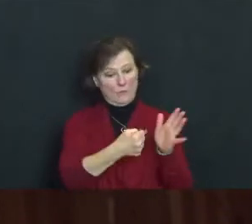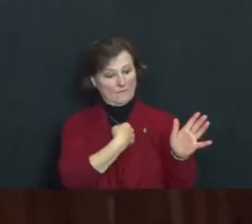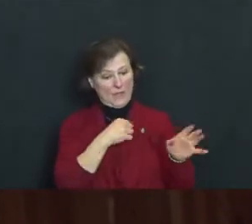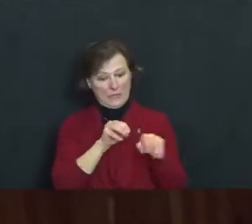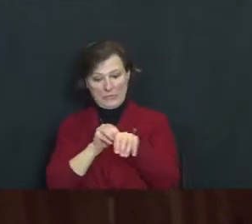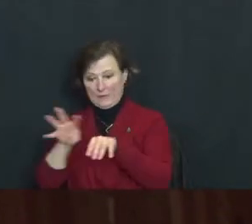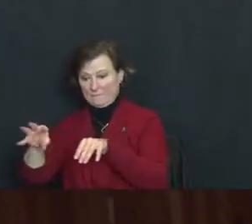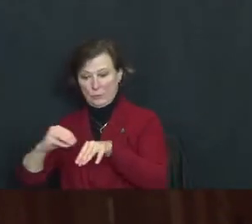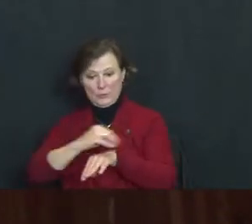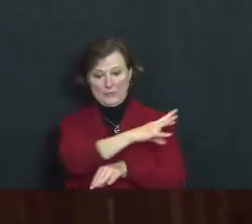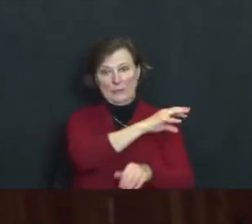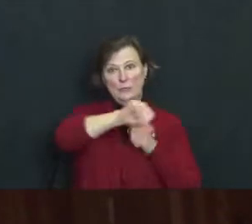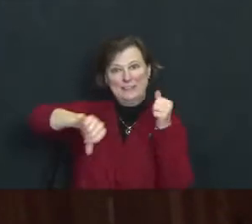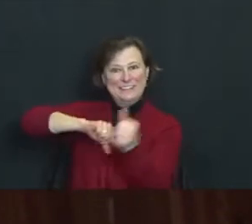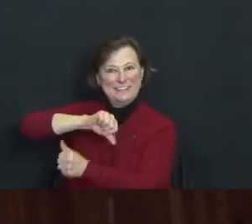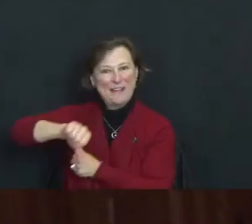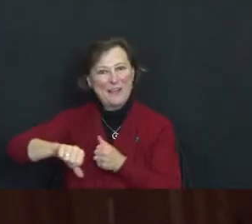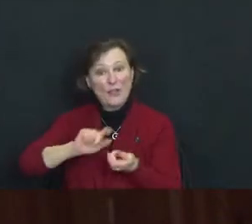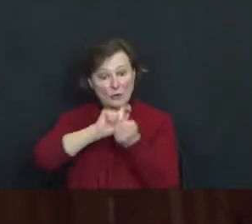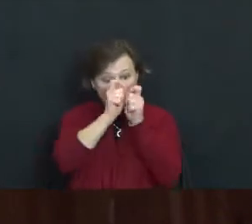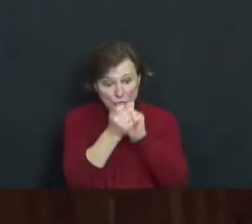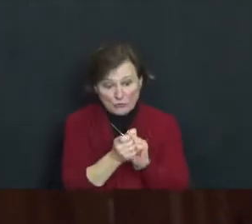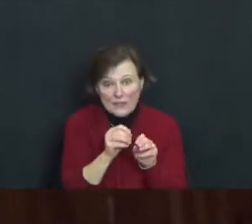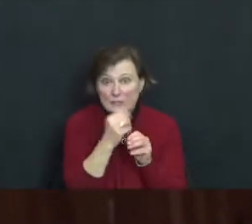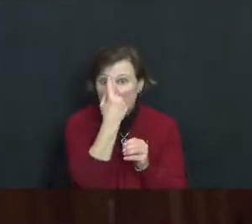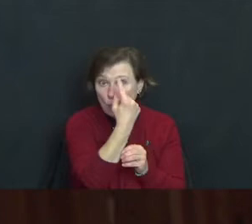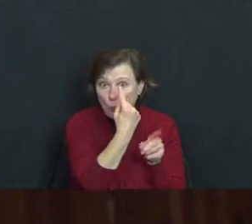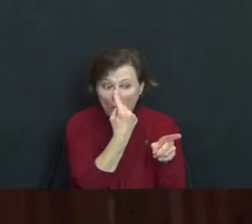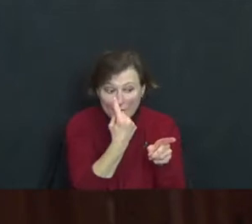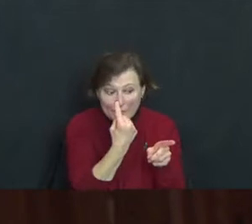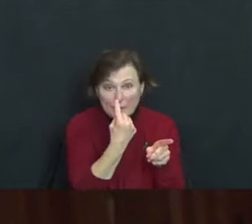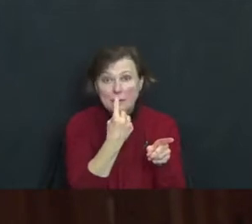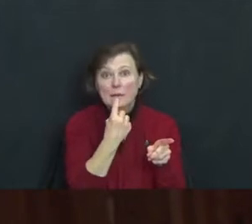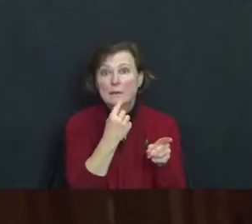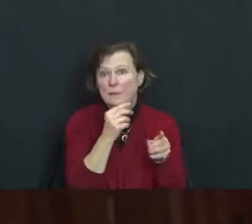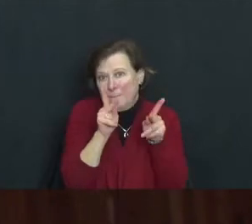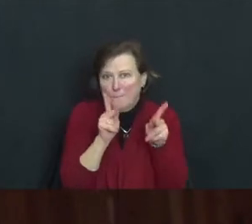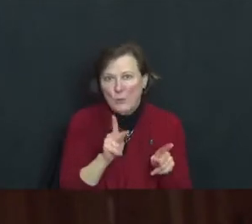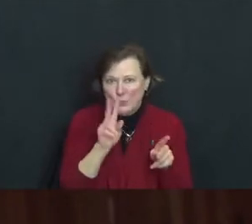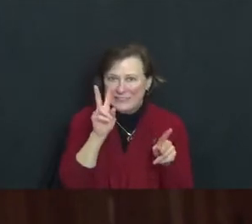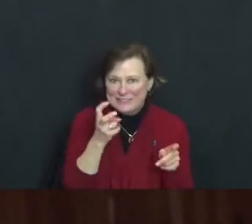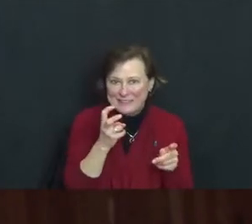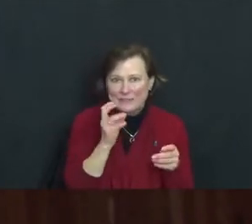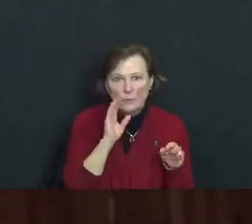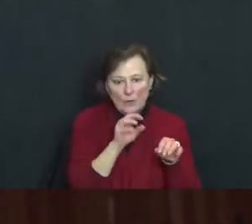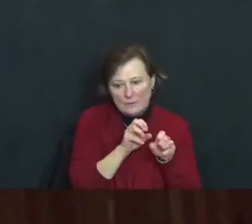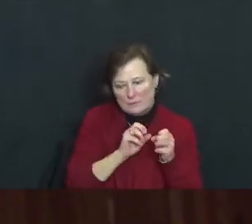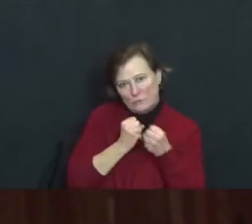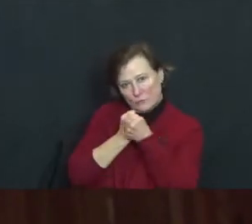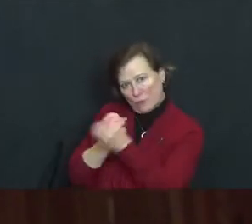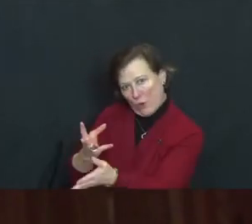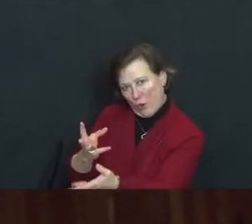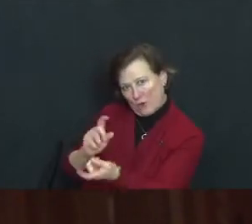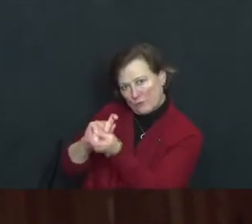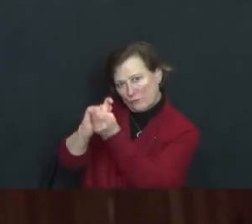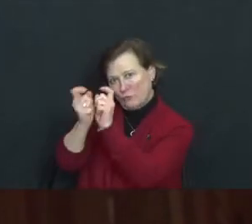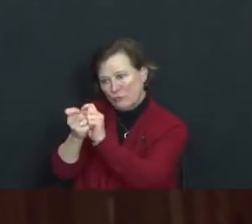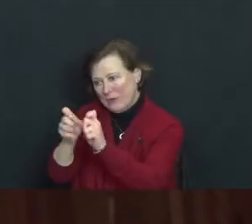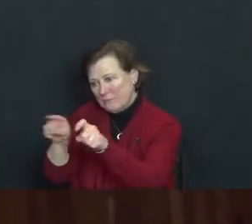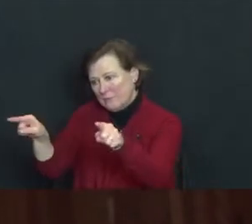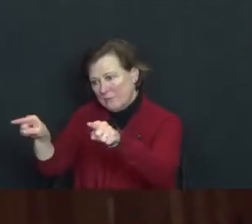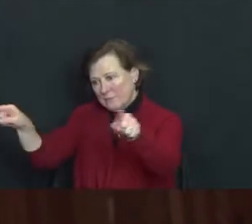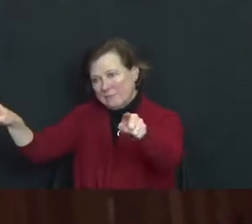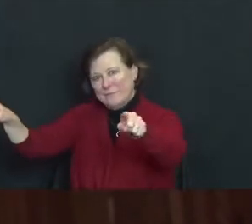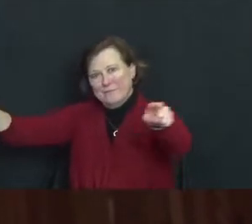A change in one jewel - or one person - produces a change, however slight, in every other.